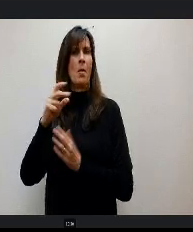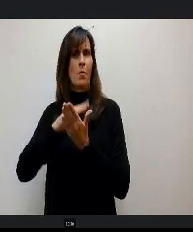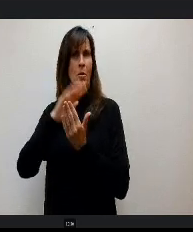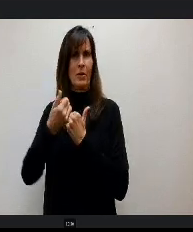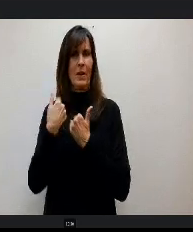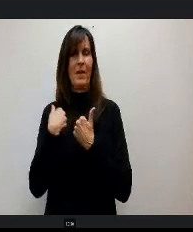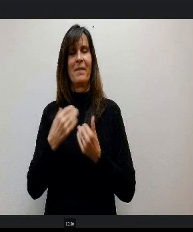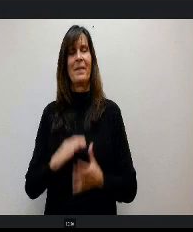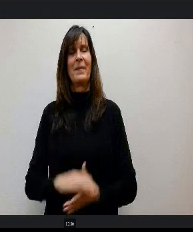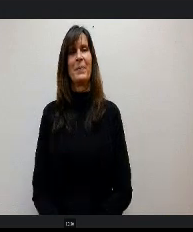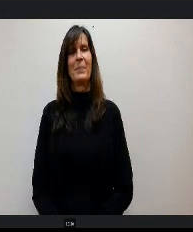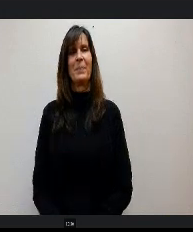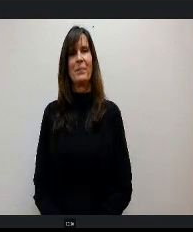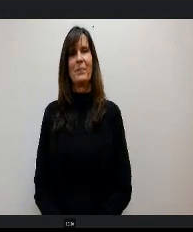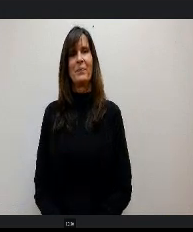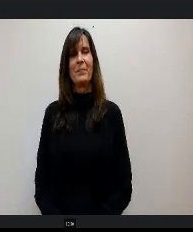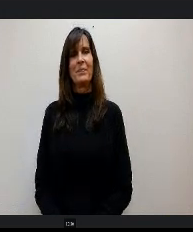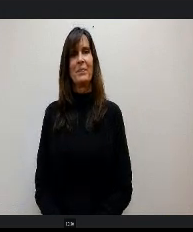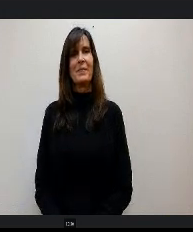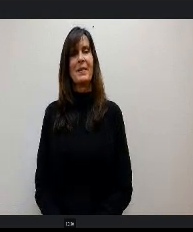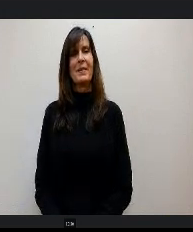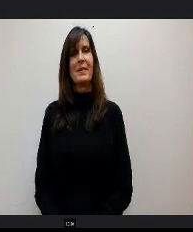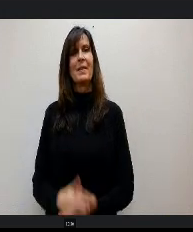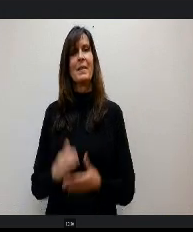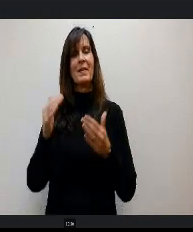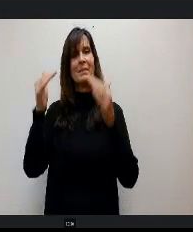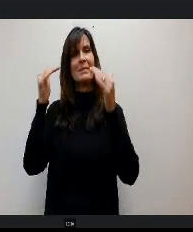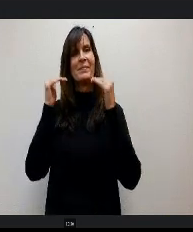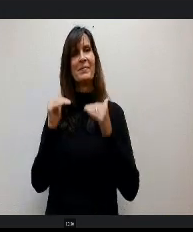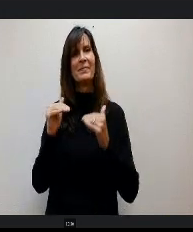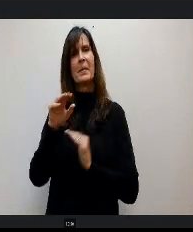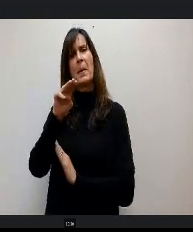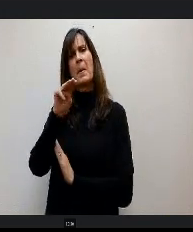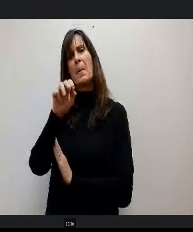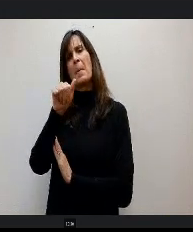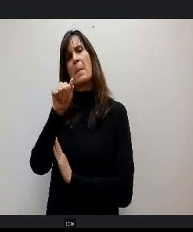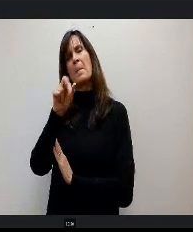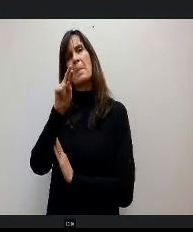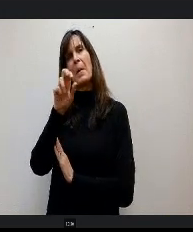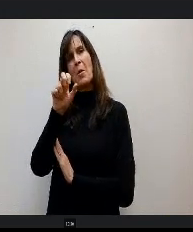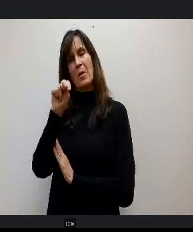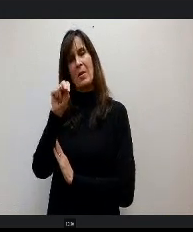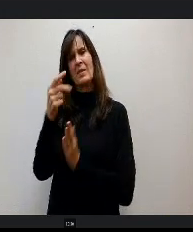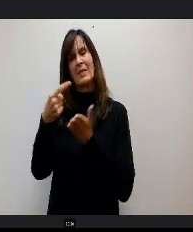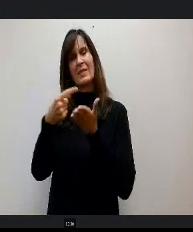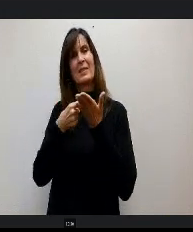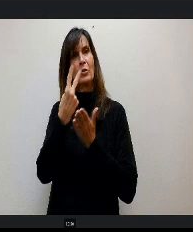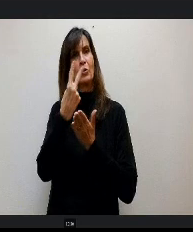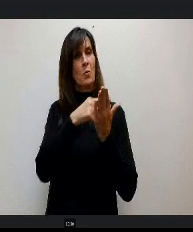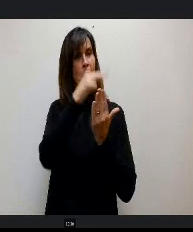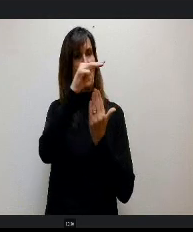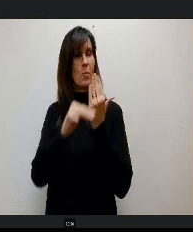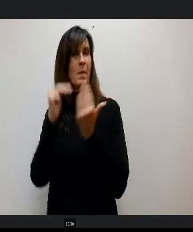All right. Next up is Marion Nagle. She's going to talk to you about the two programs she over sees. Hi